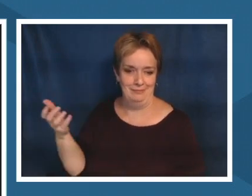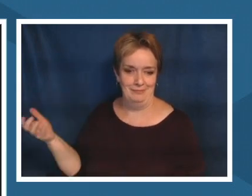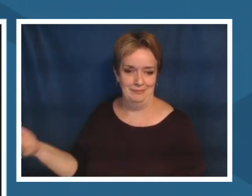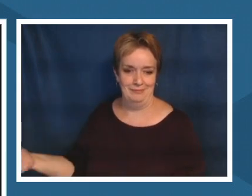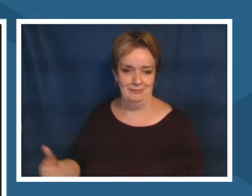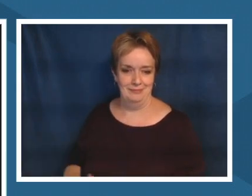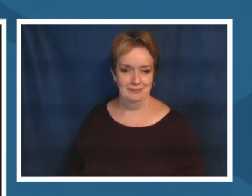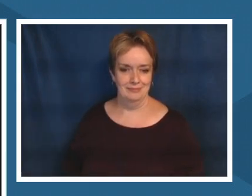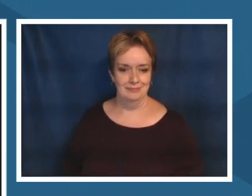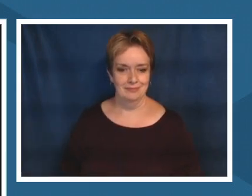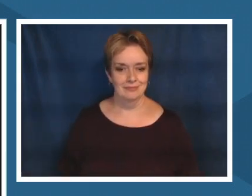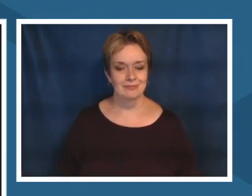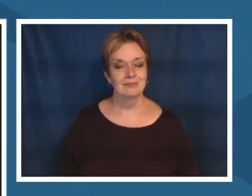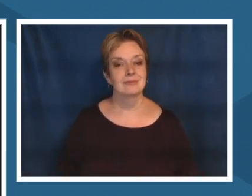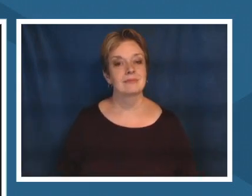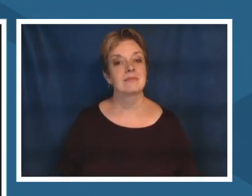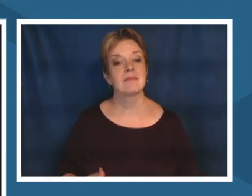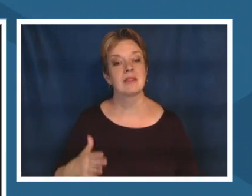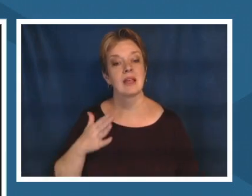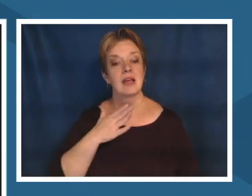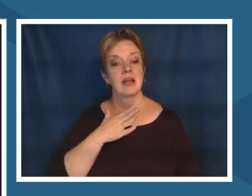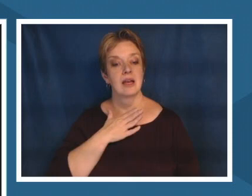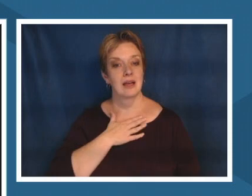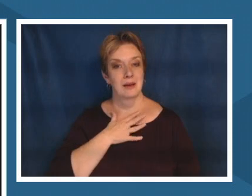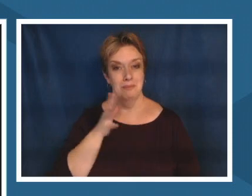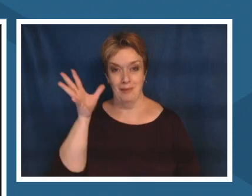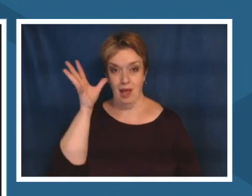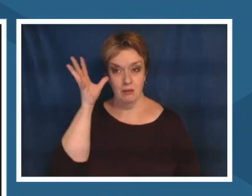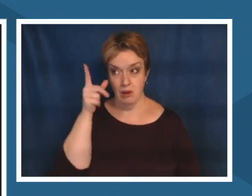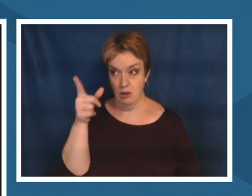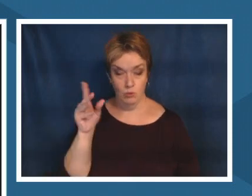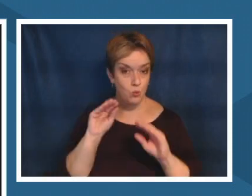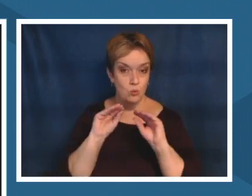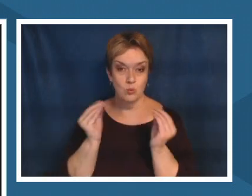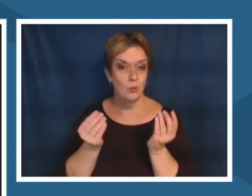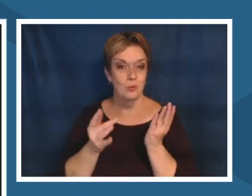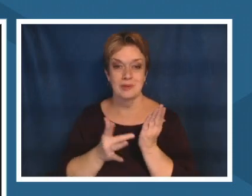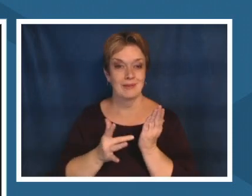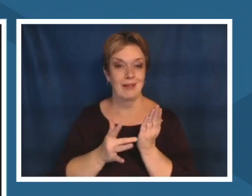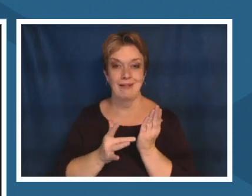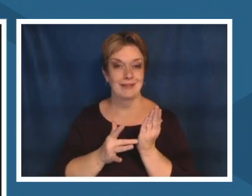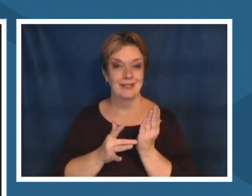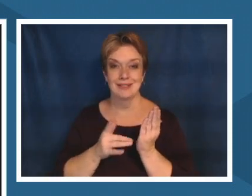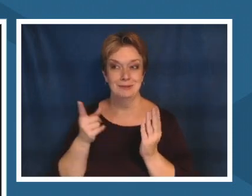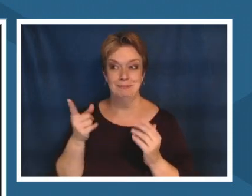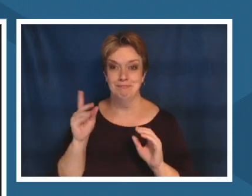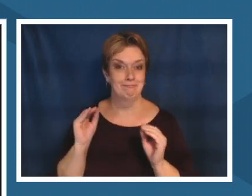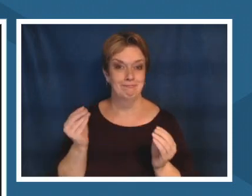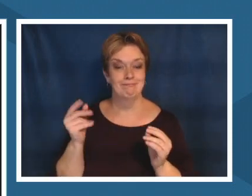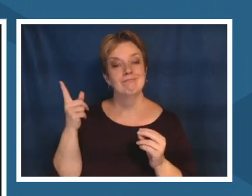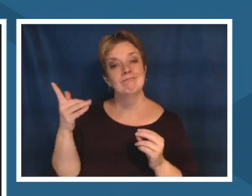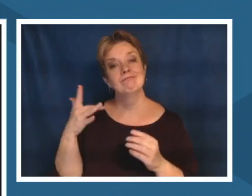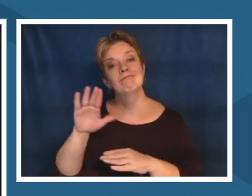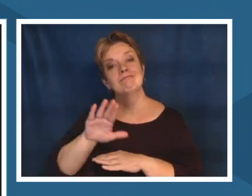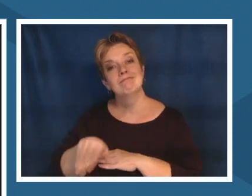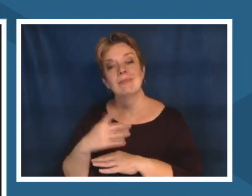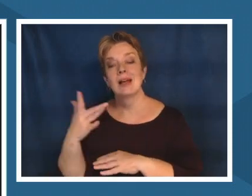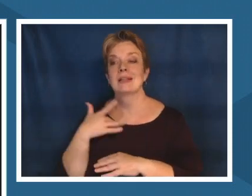are they have no technology in their home and you know they sit outside in the